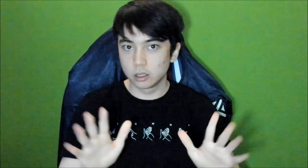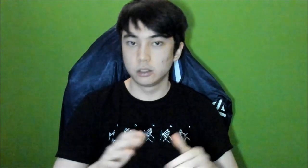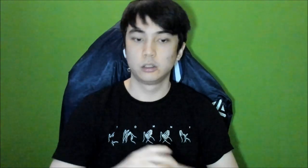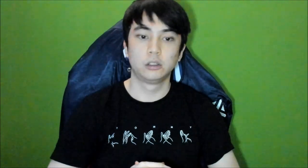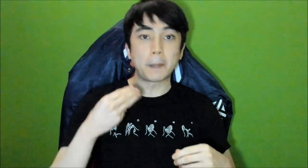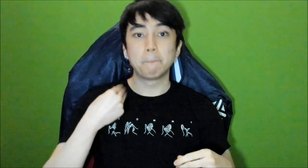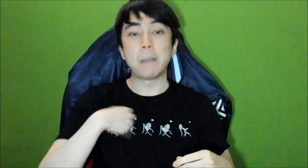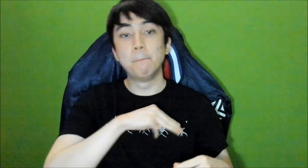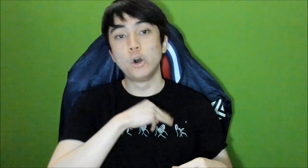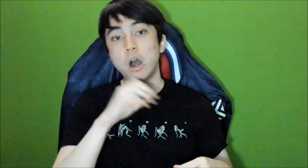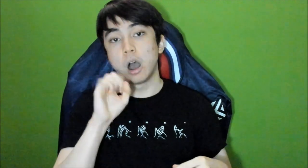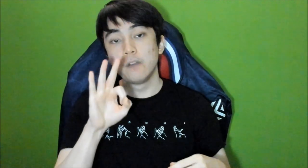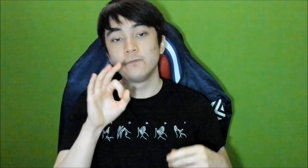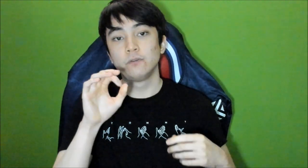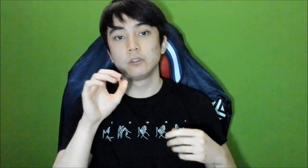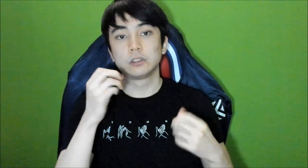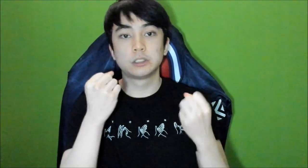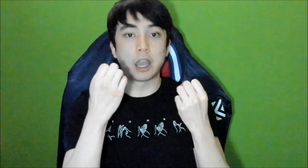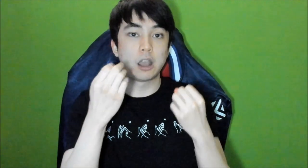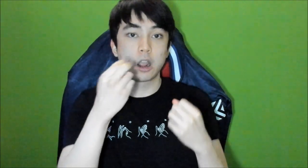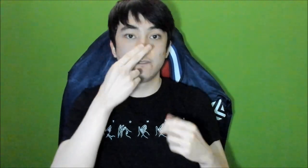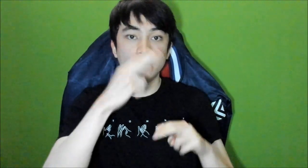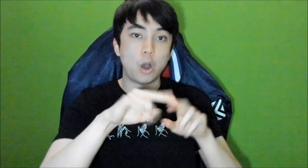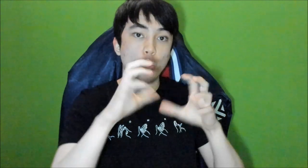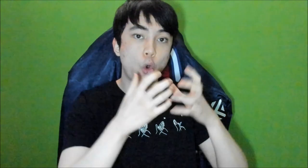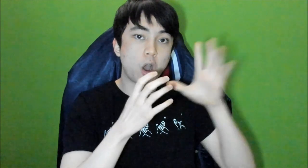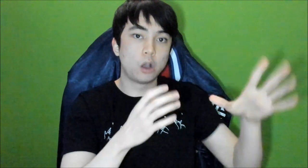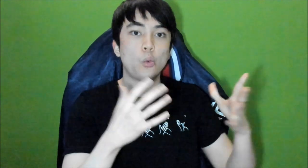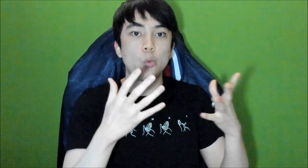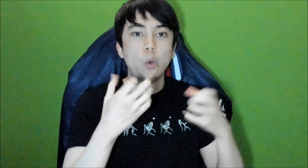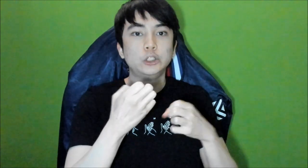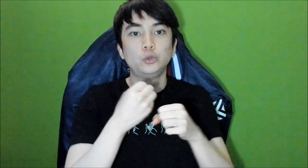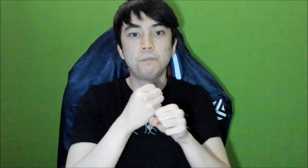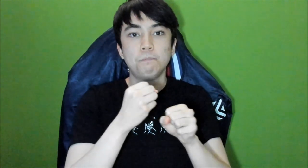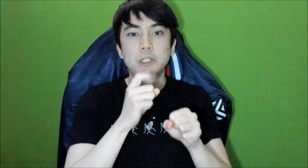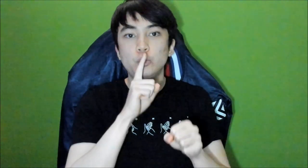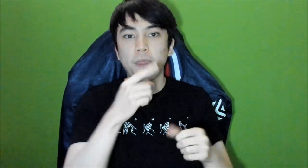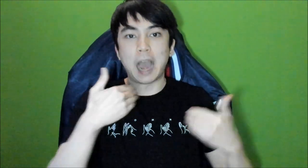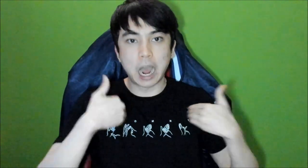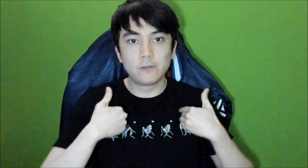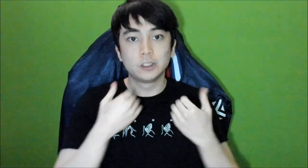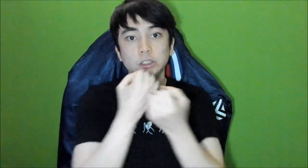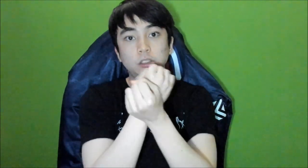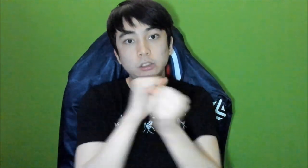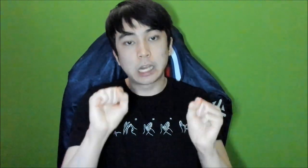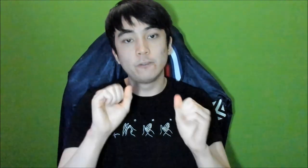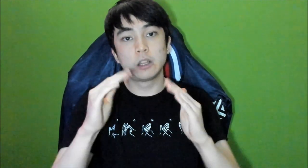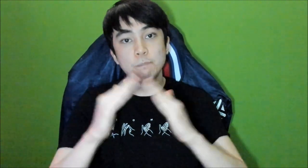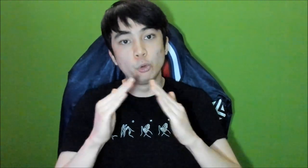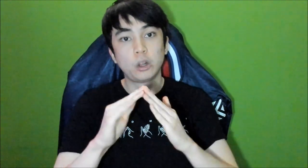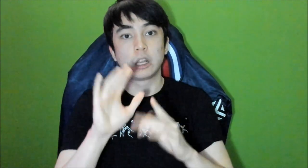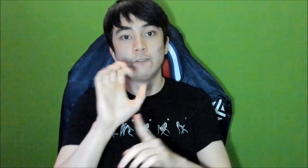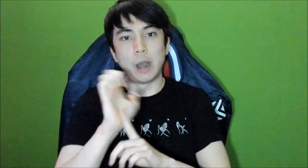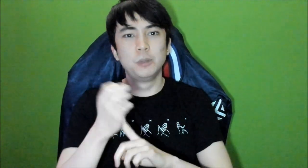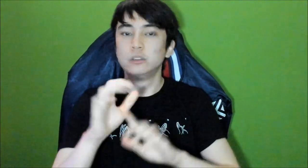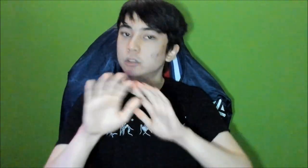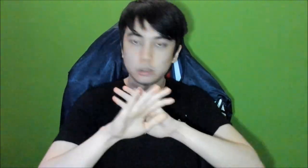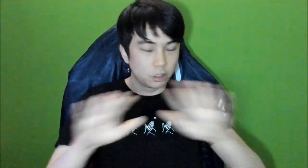The members of the Sign & Fun world wants to have the safe community and environment for the Sign Language users